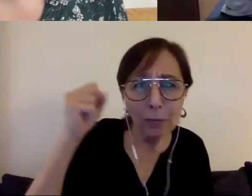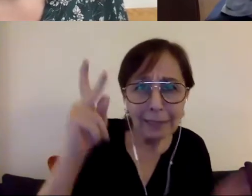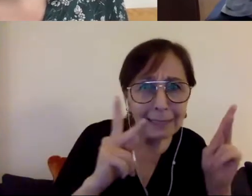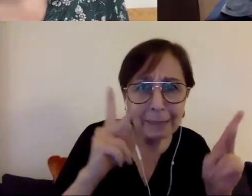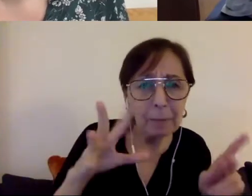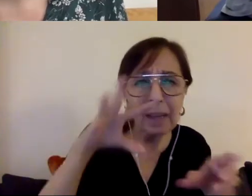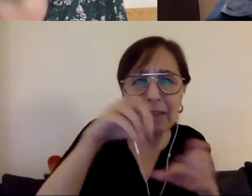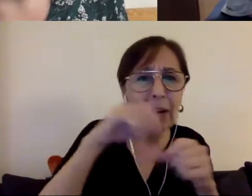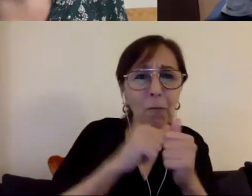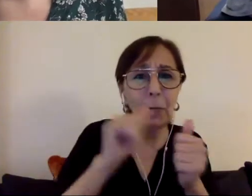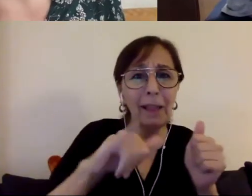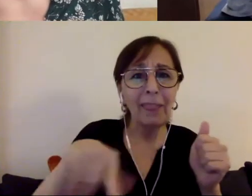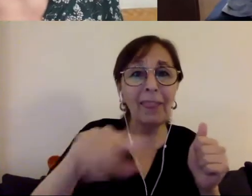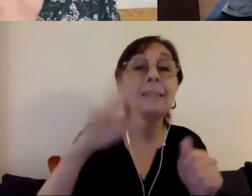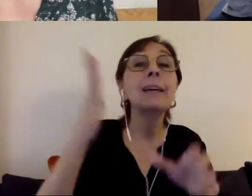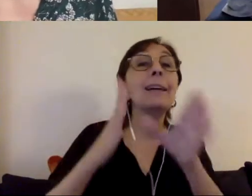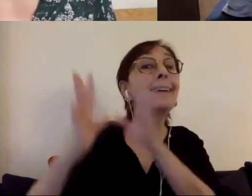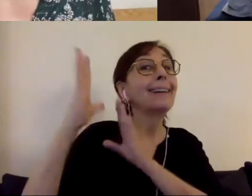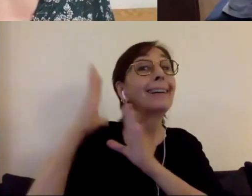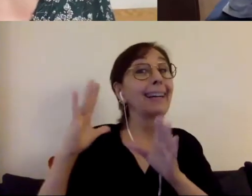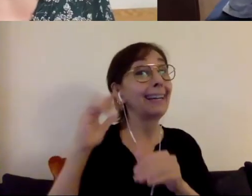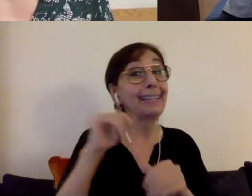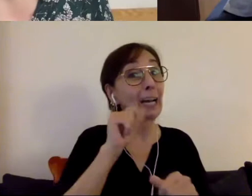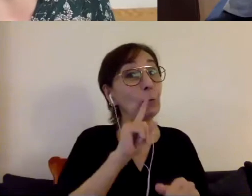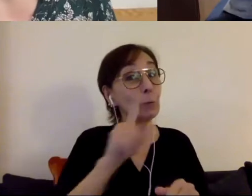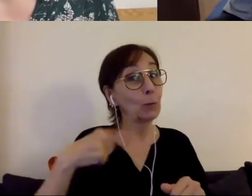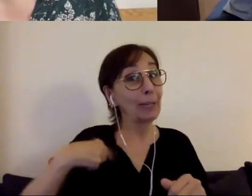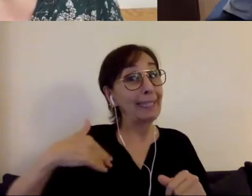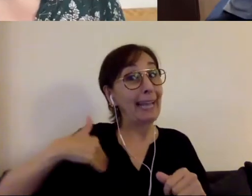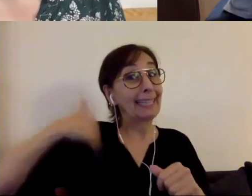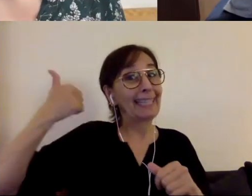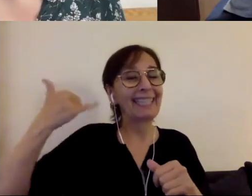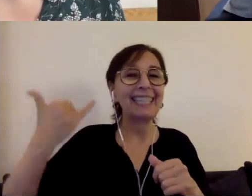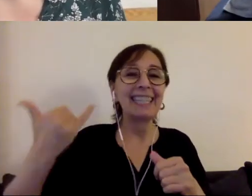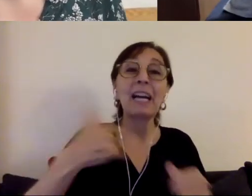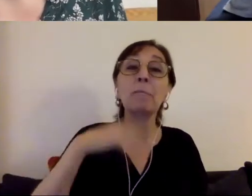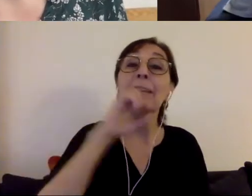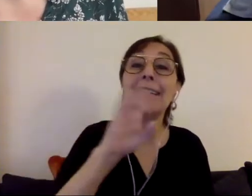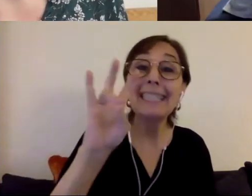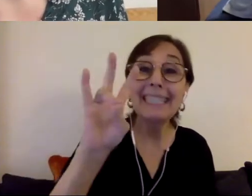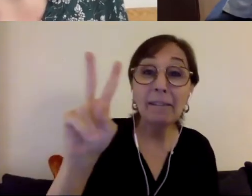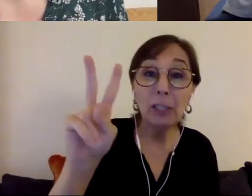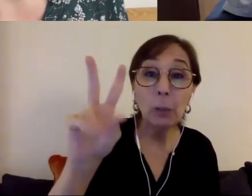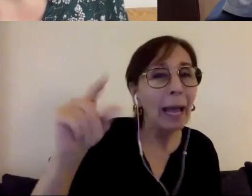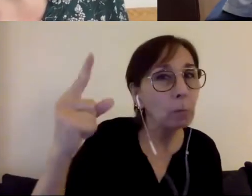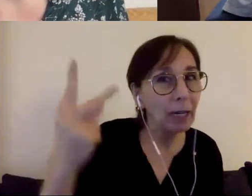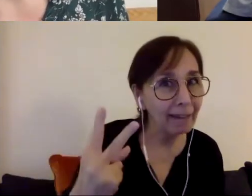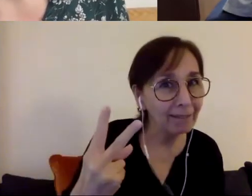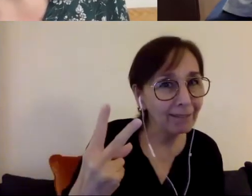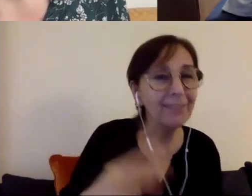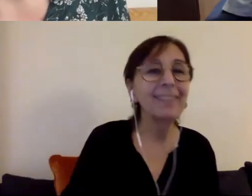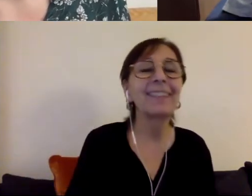this once upon a time that wasn't true so I'm 72 and a half and I'm a white